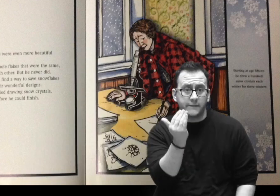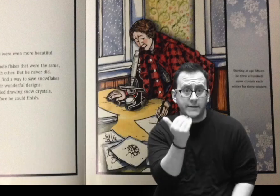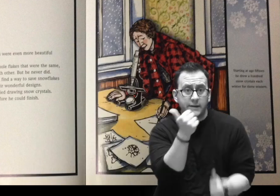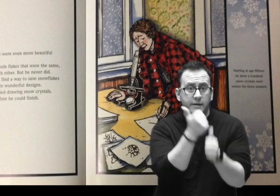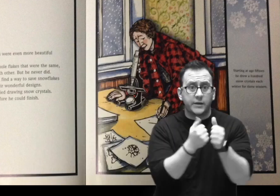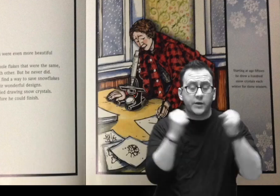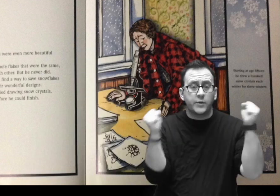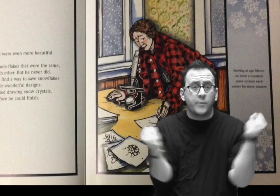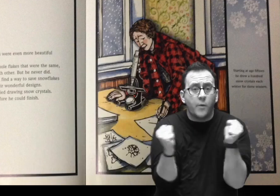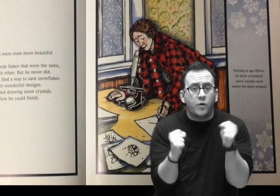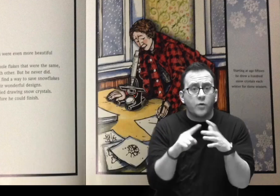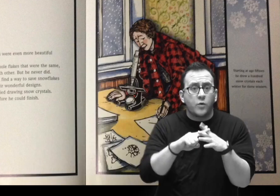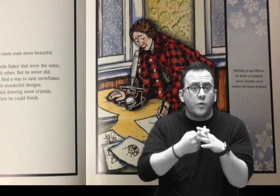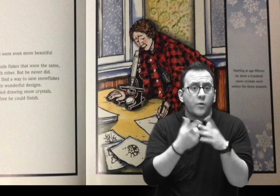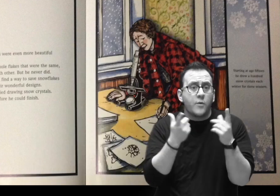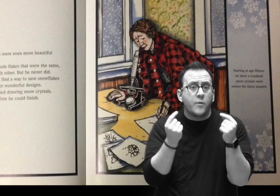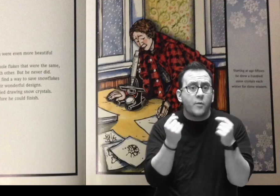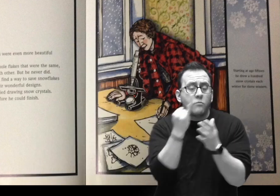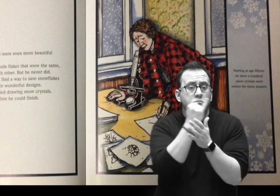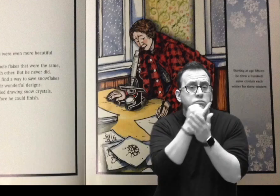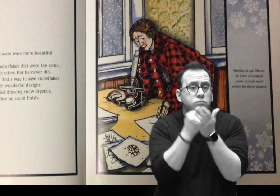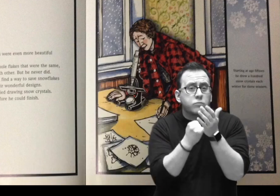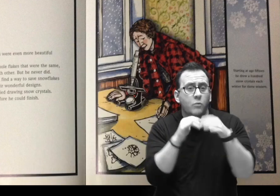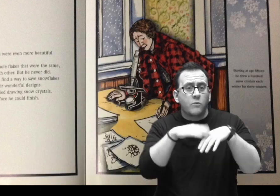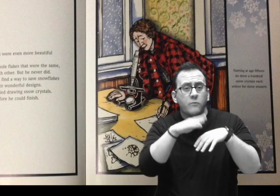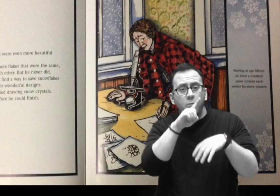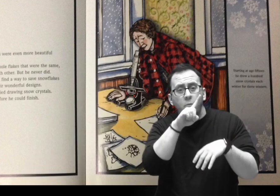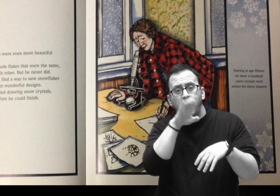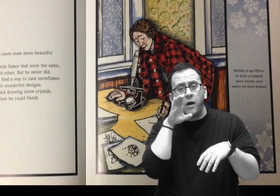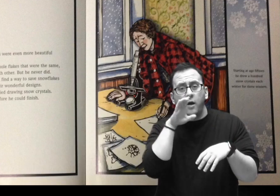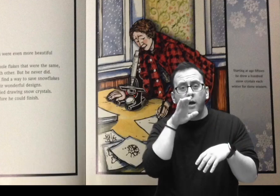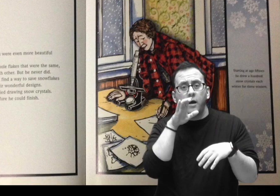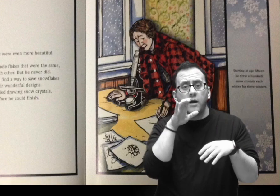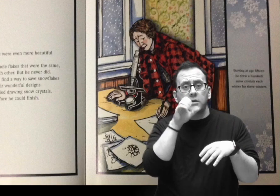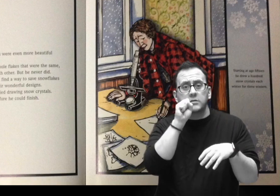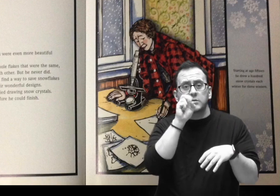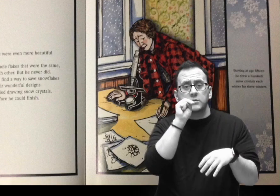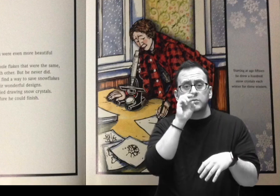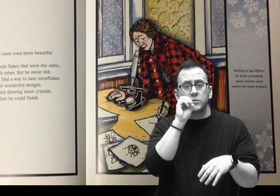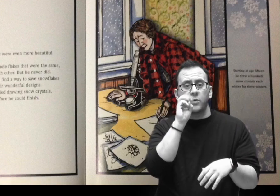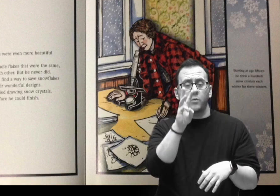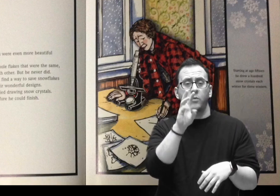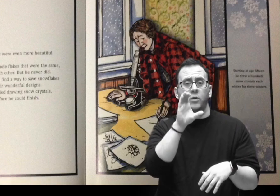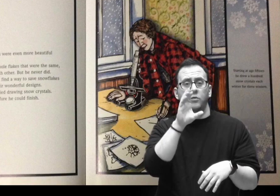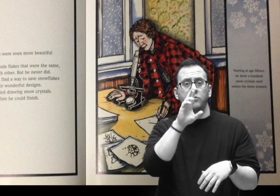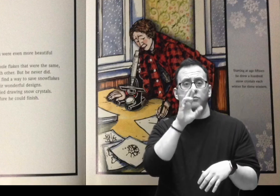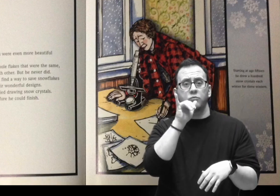Right Panel: Starting at age fifteen he drew a hundred snow crystals each winter for three winters.